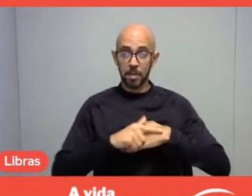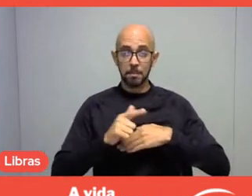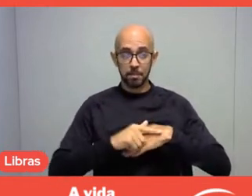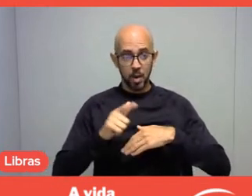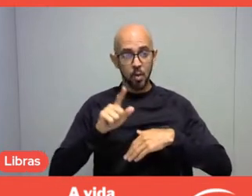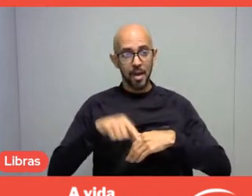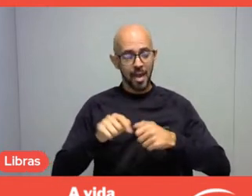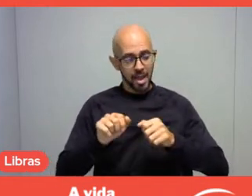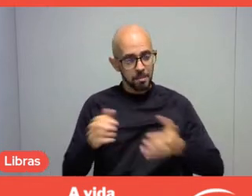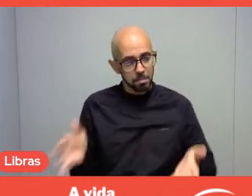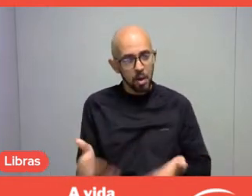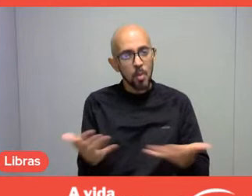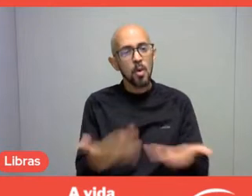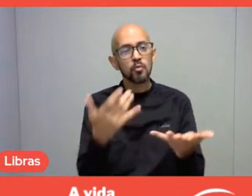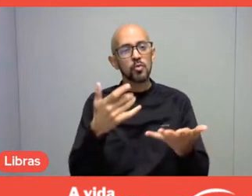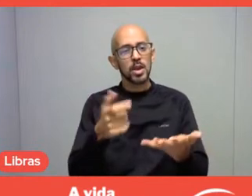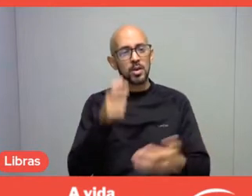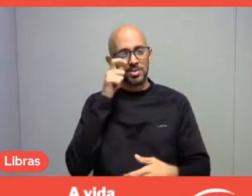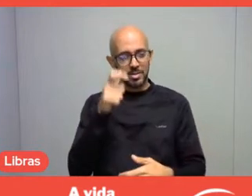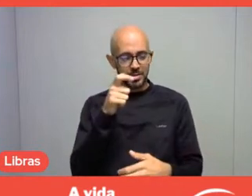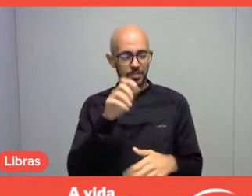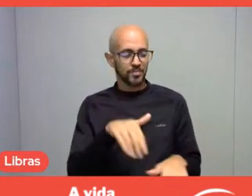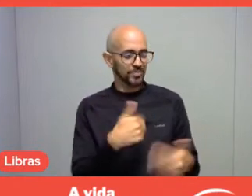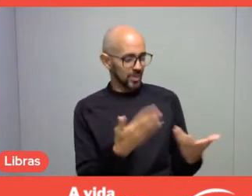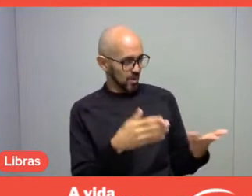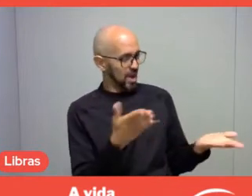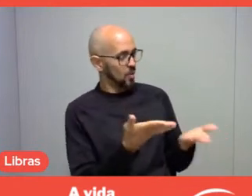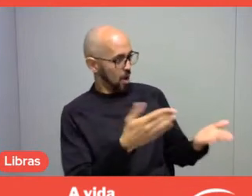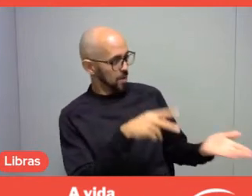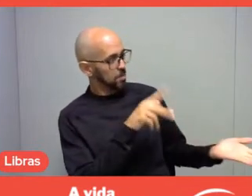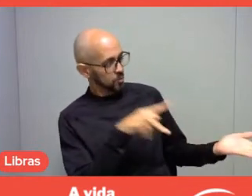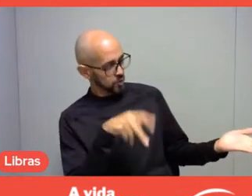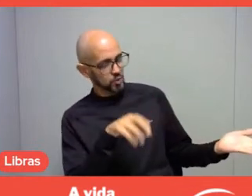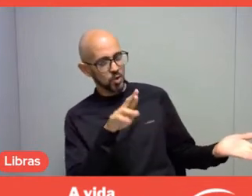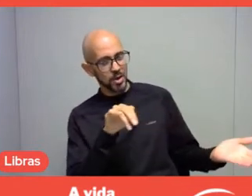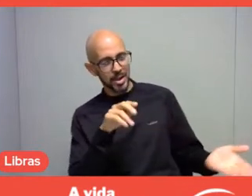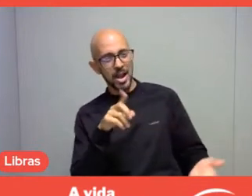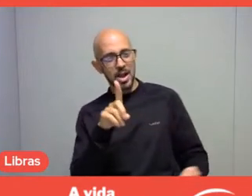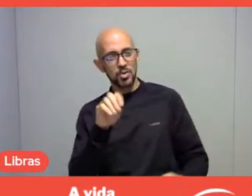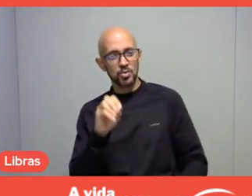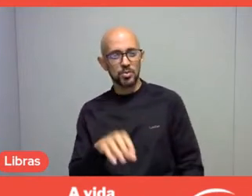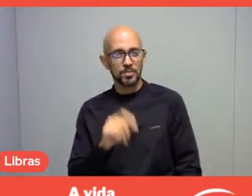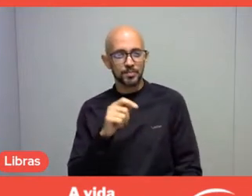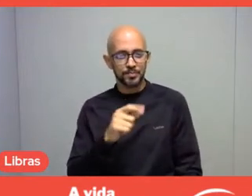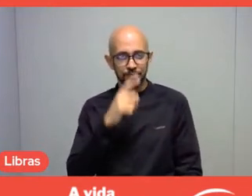So, professor, let's listen to you now, please. Thank you, Marcia.